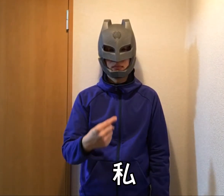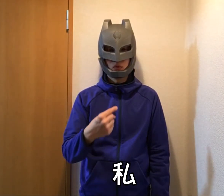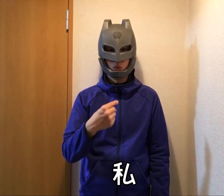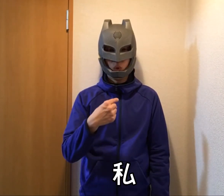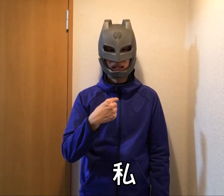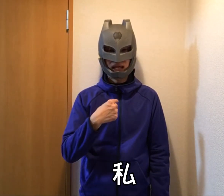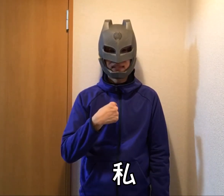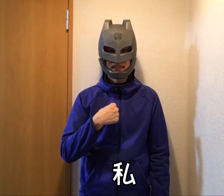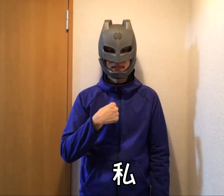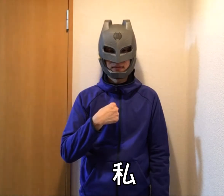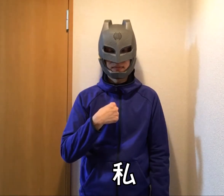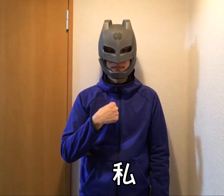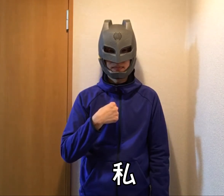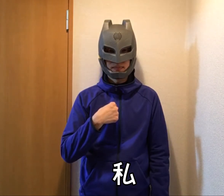Me